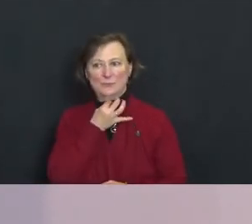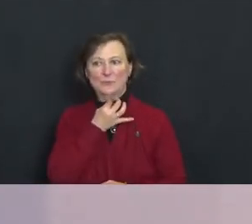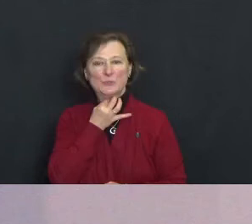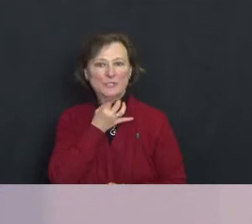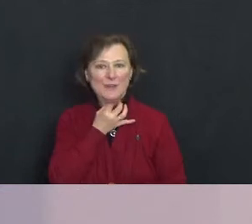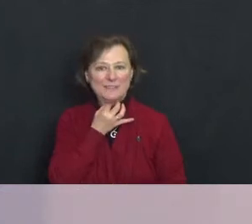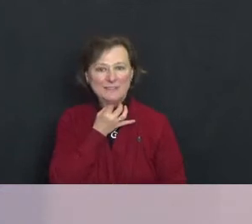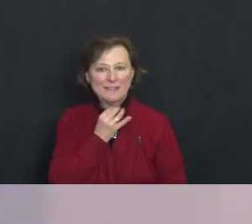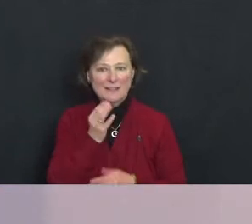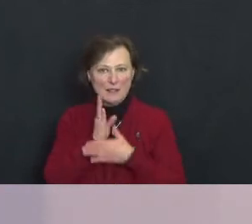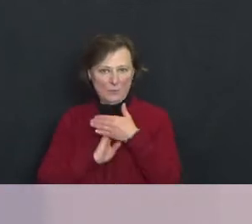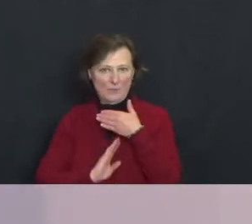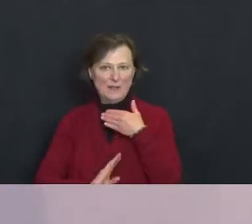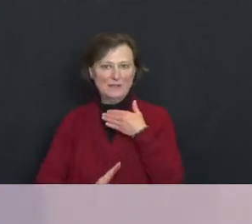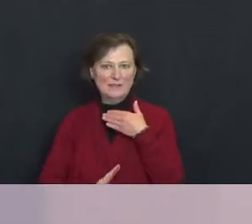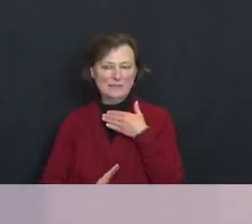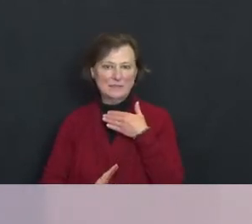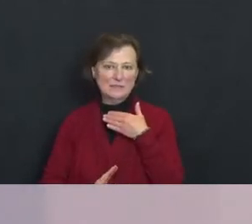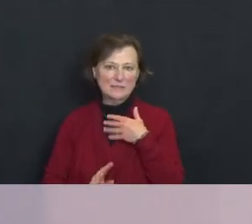and humility.